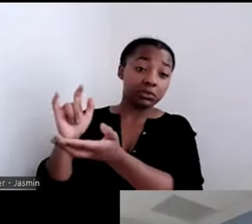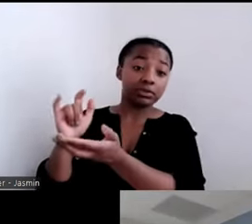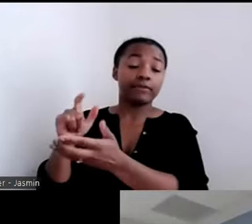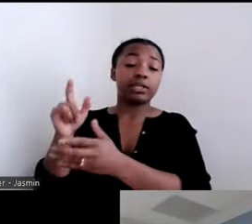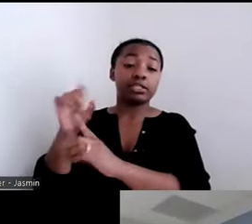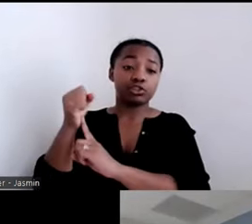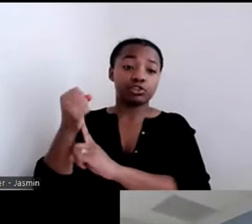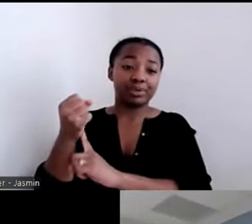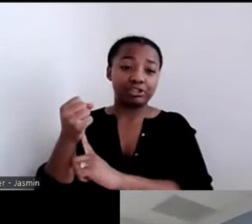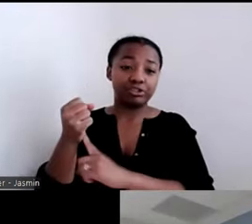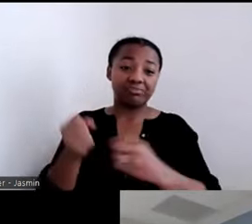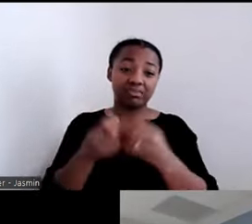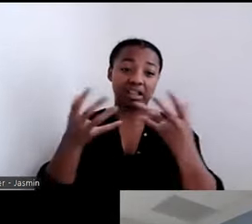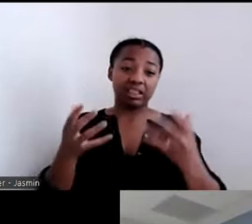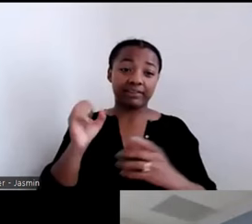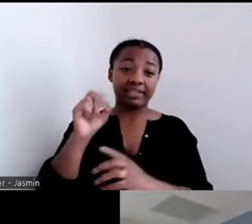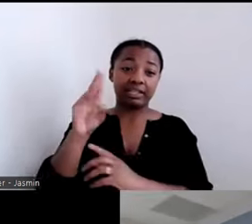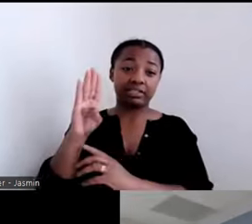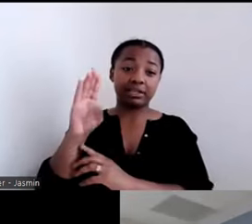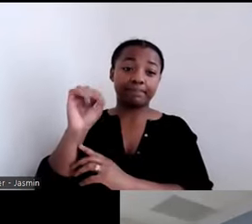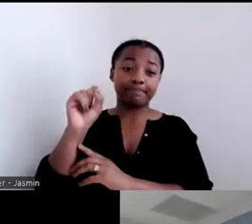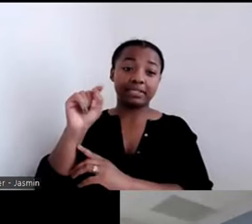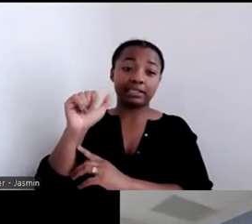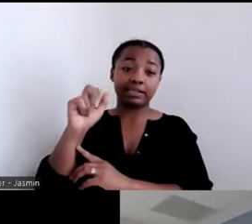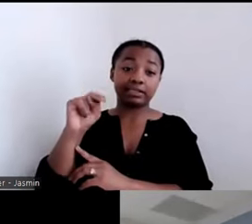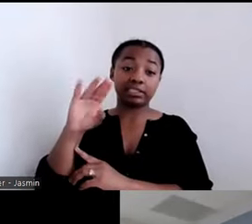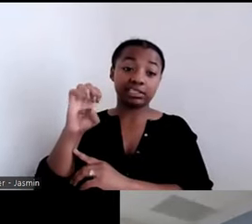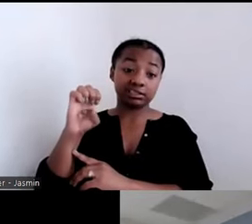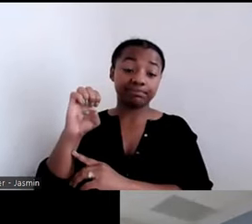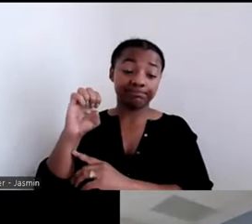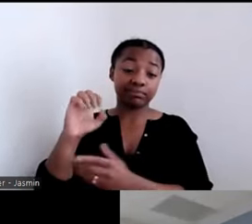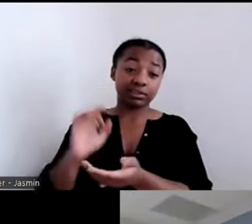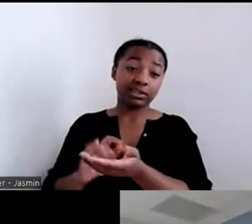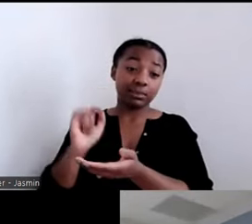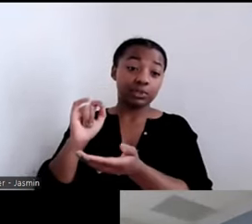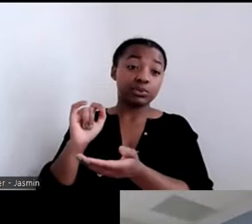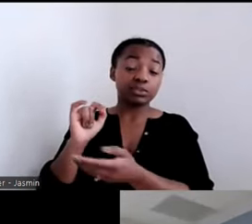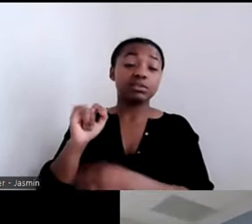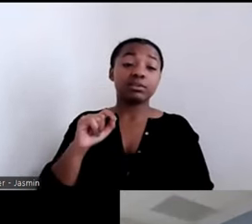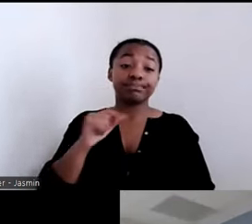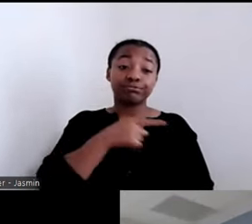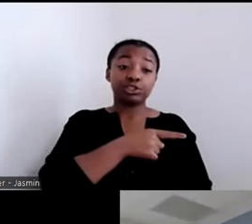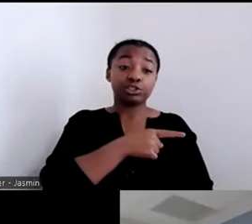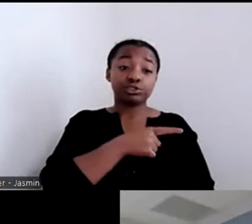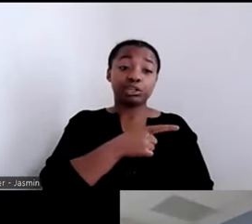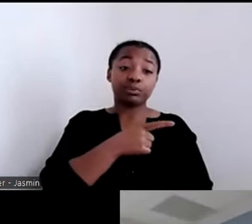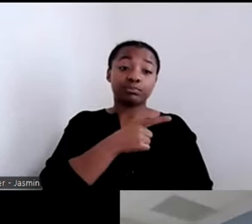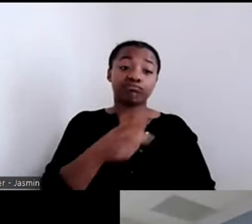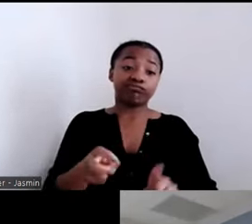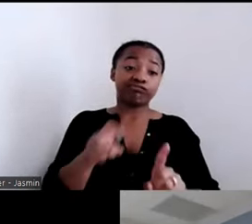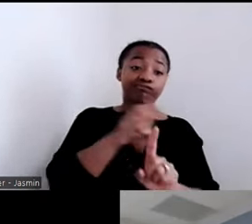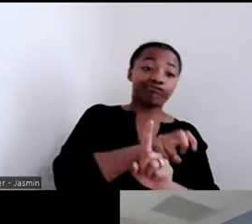and out of facilities. When we first met with Patty, we asked her what she wanted